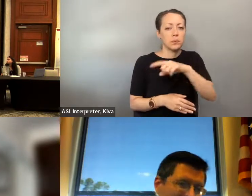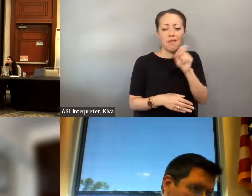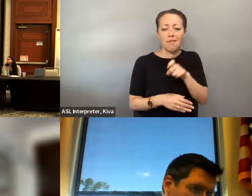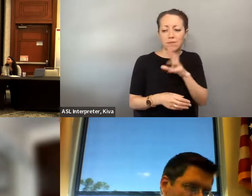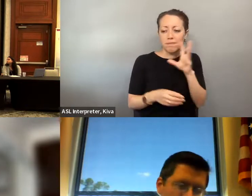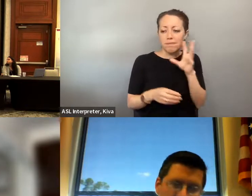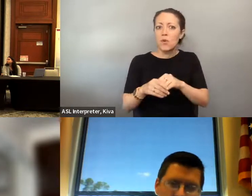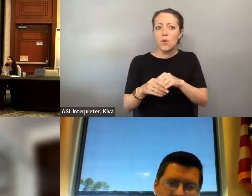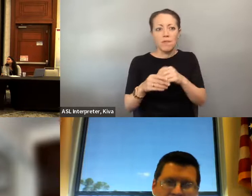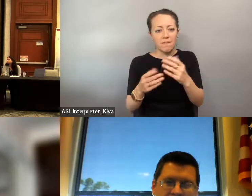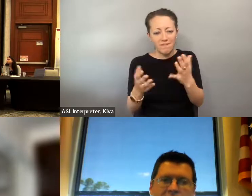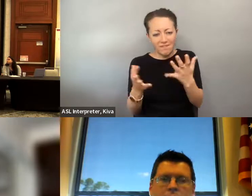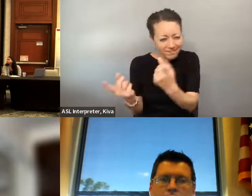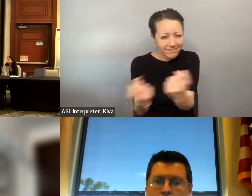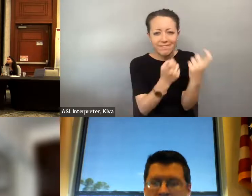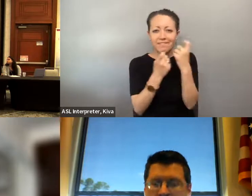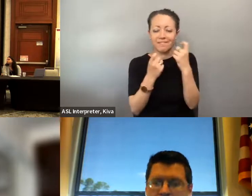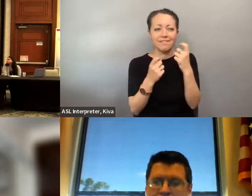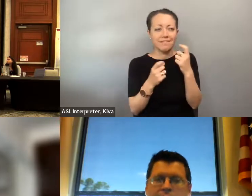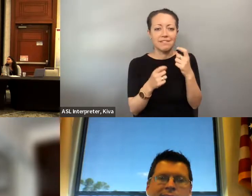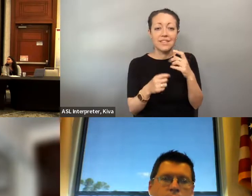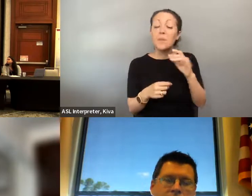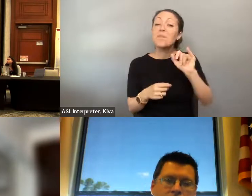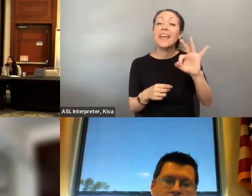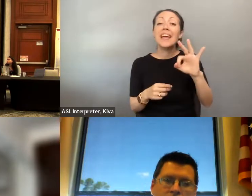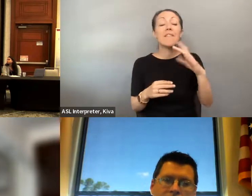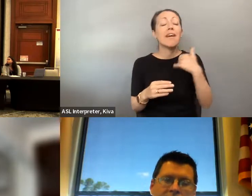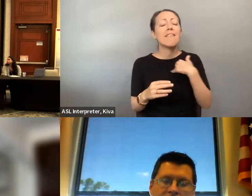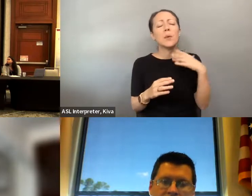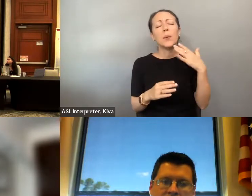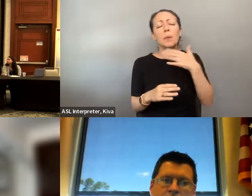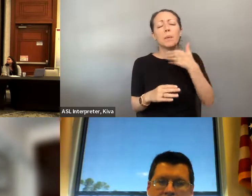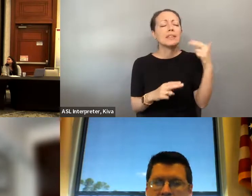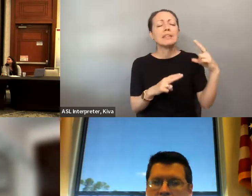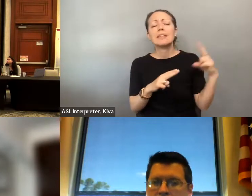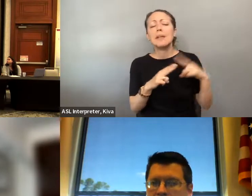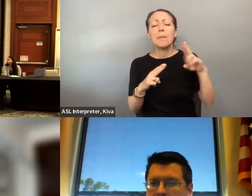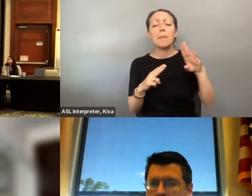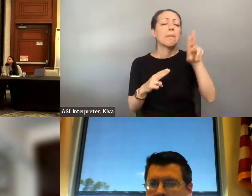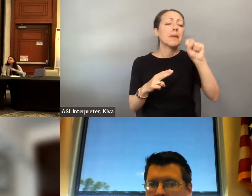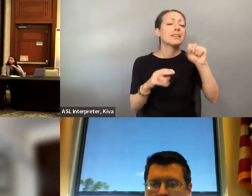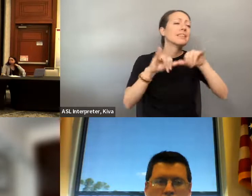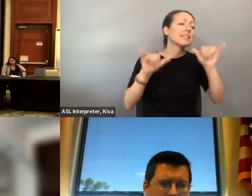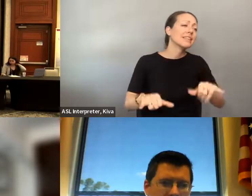metropolitan planning organizations and regional planning councils are really critical to be engaged with So your metropolitan planning organizations and regional planning councils are really critical to be engaged with, because you know, you could have the state of the art bus. Service.